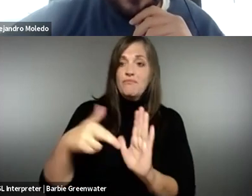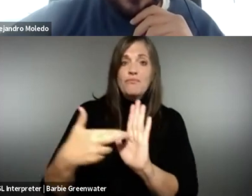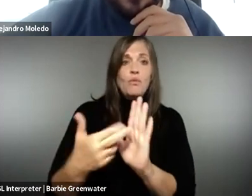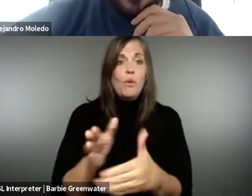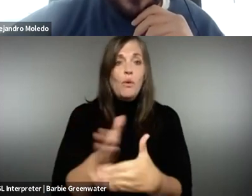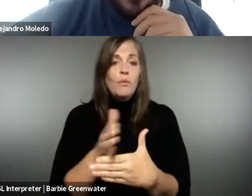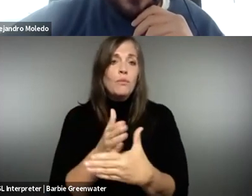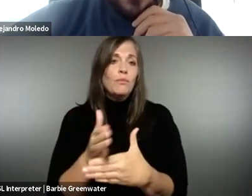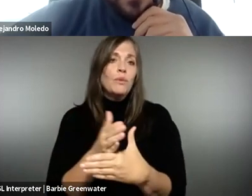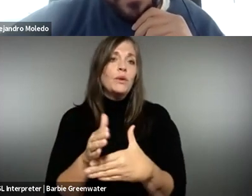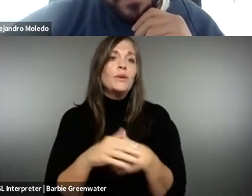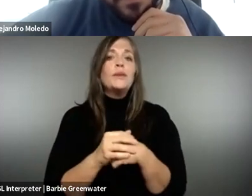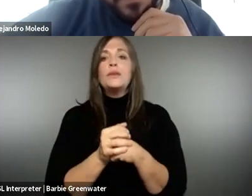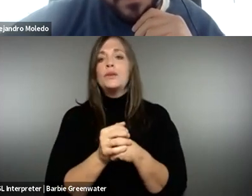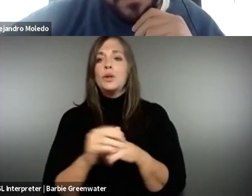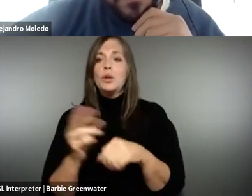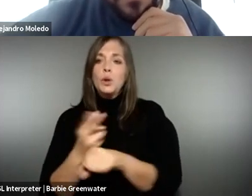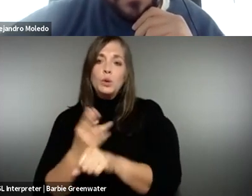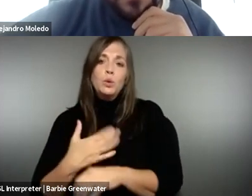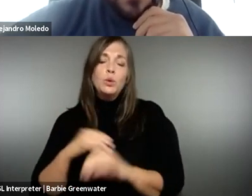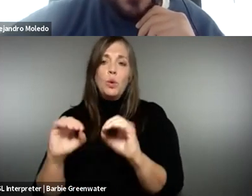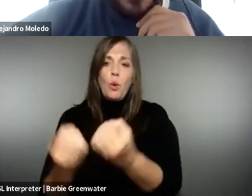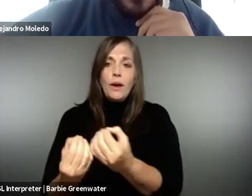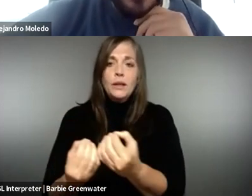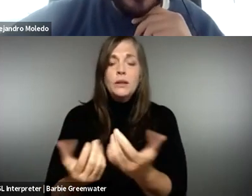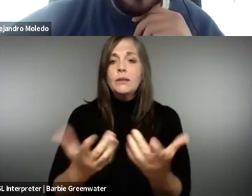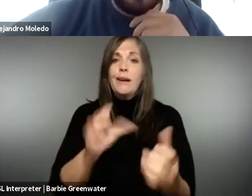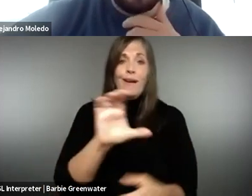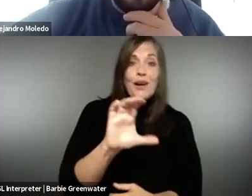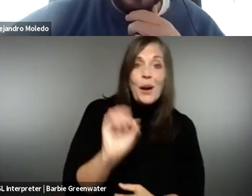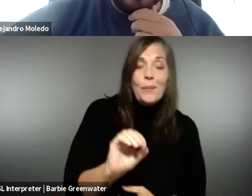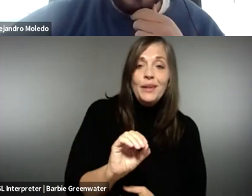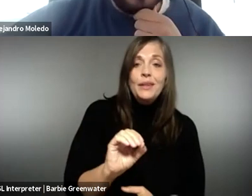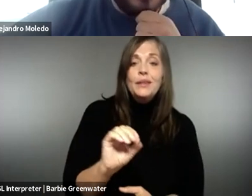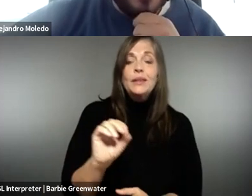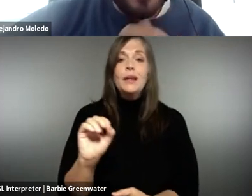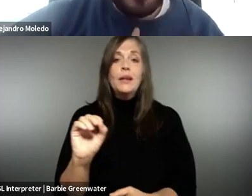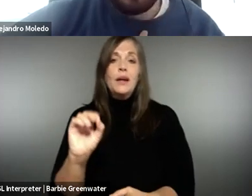the (?) who is (?) role